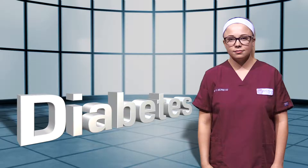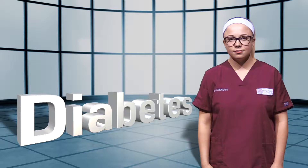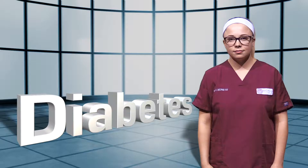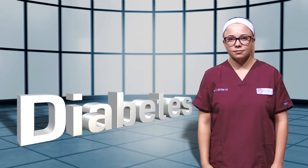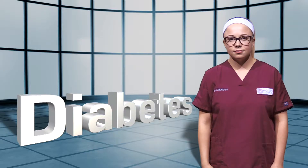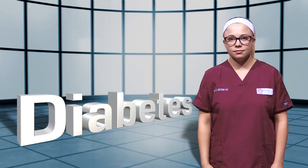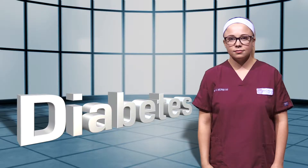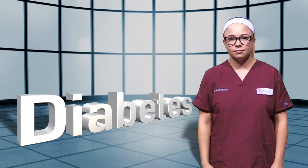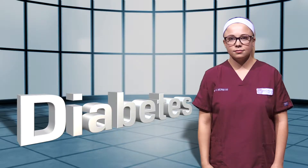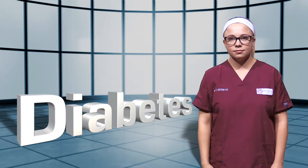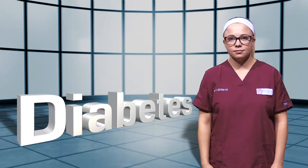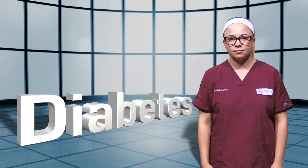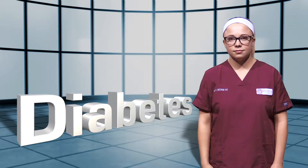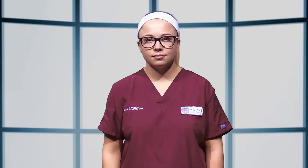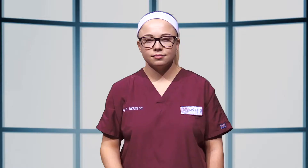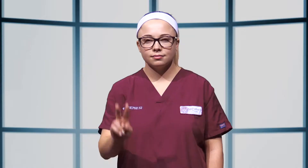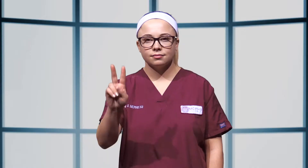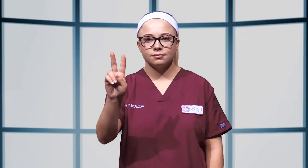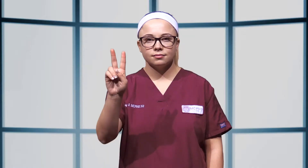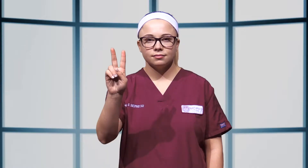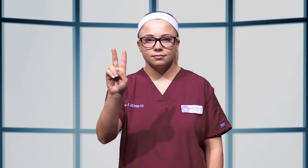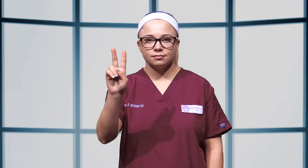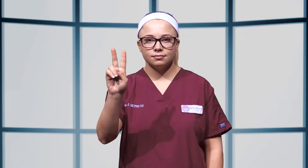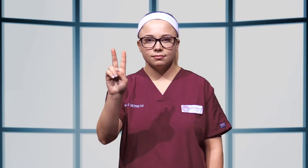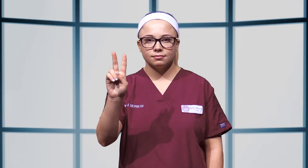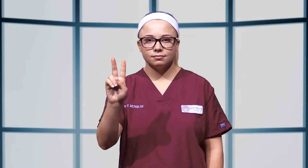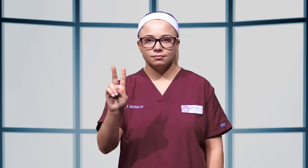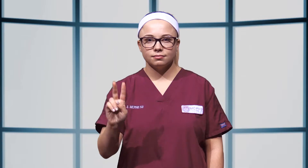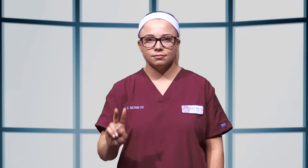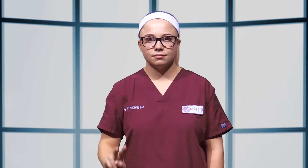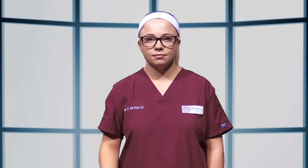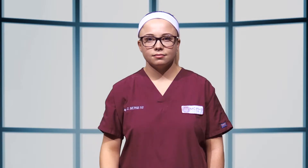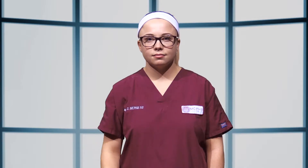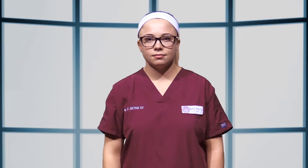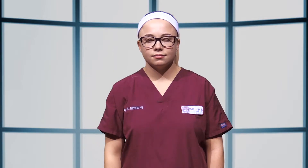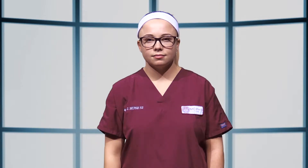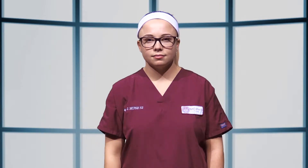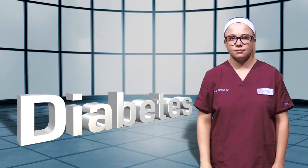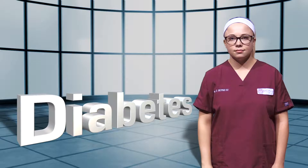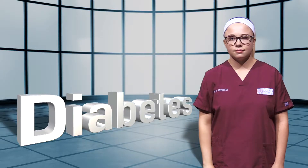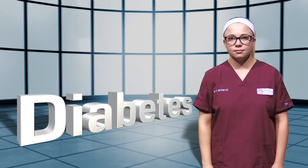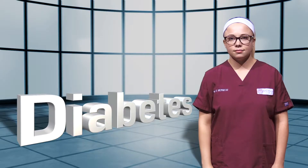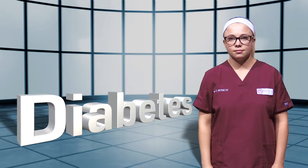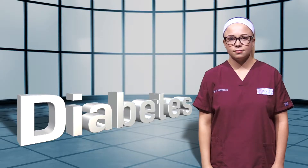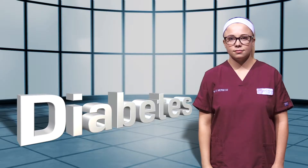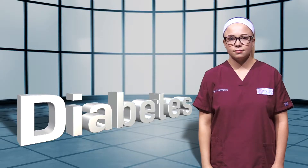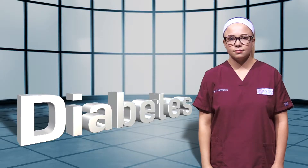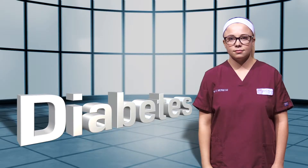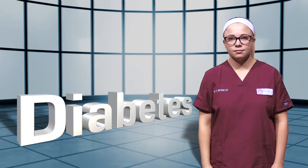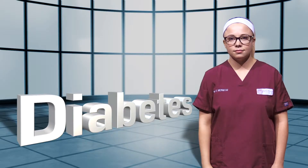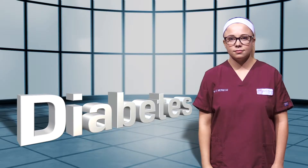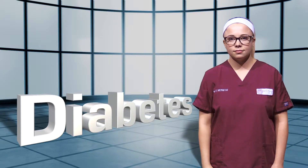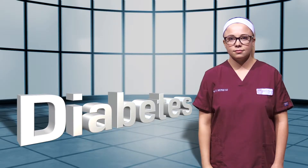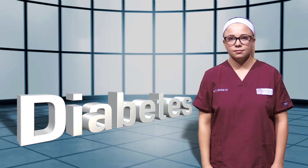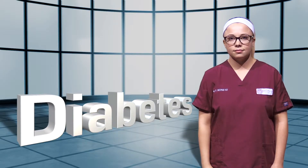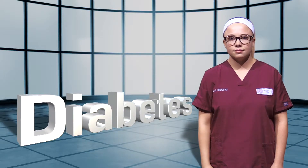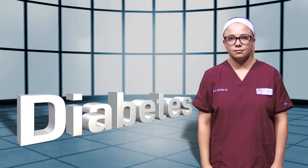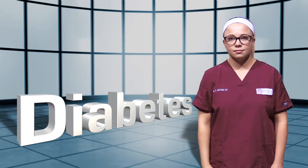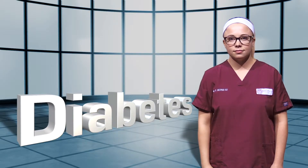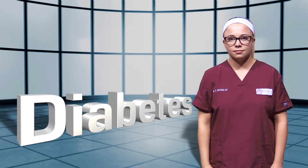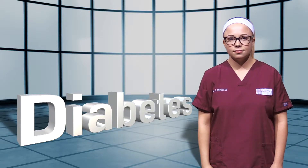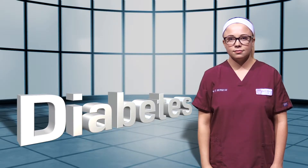People with diabetes are twice as likely to have a stroke or heart attack as people without diabetes and at an earlier age.